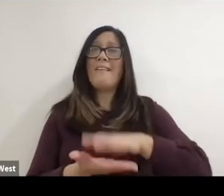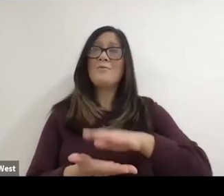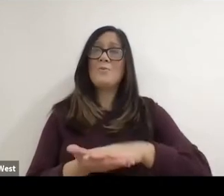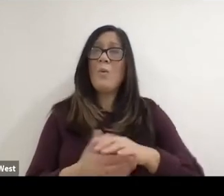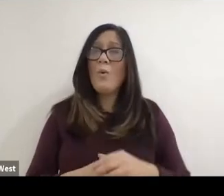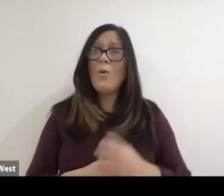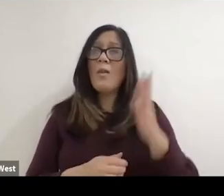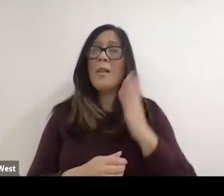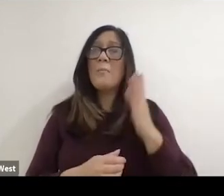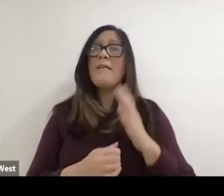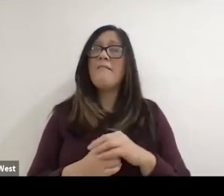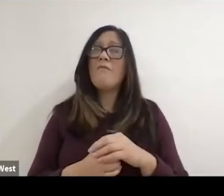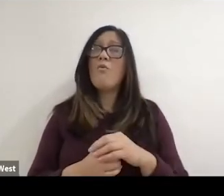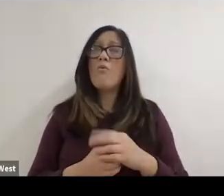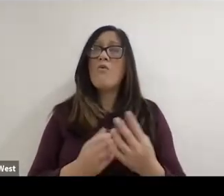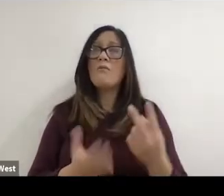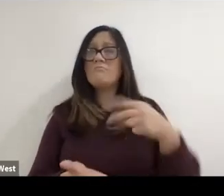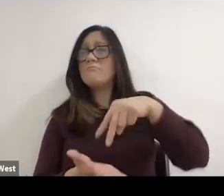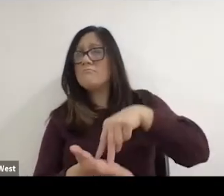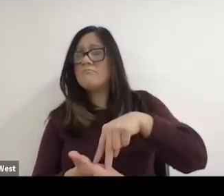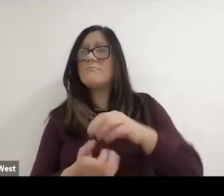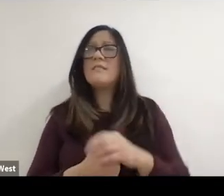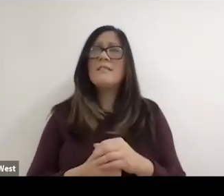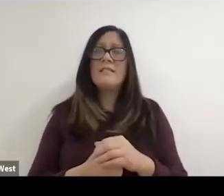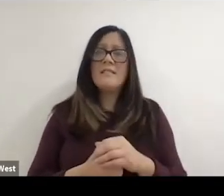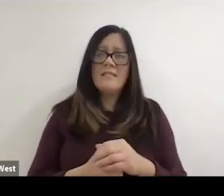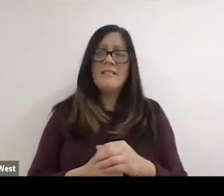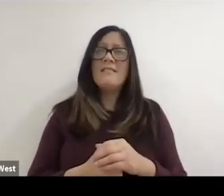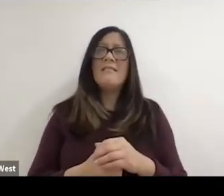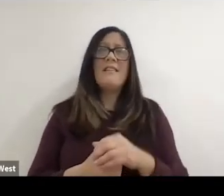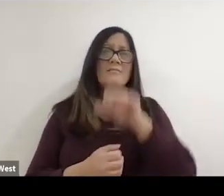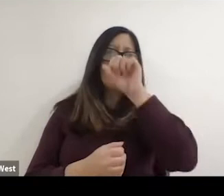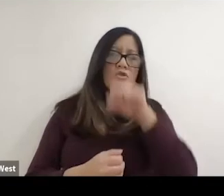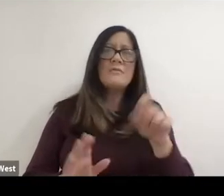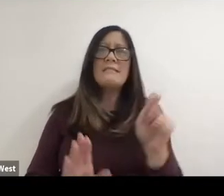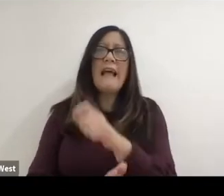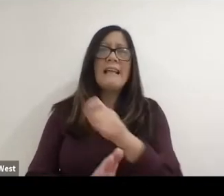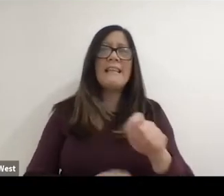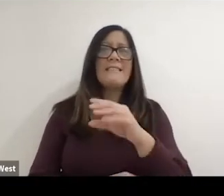I loved playing sports so tennis, cricket, cricket. Of course you